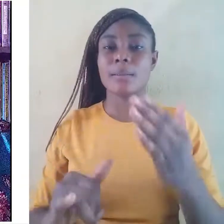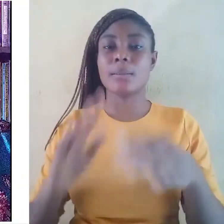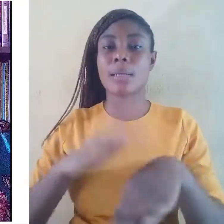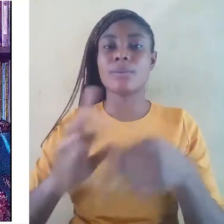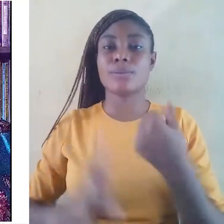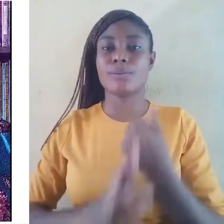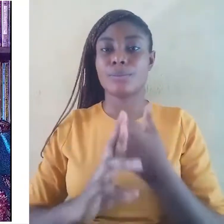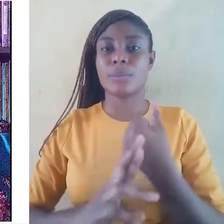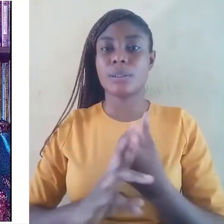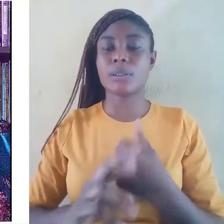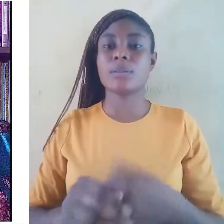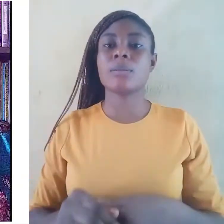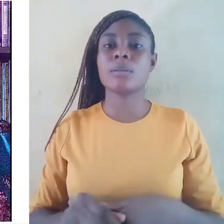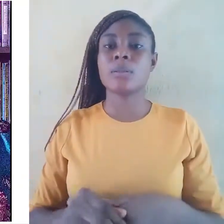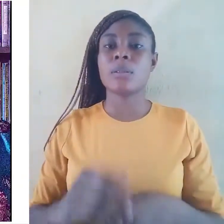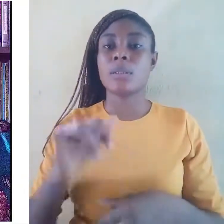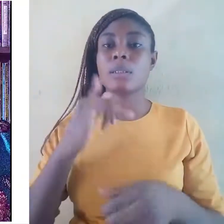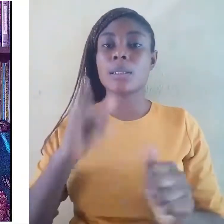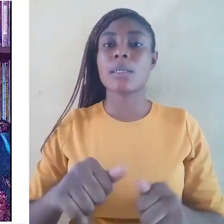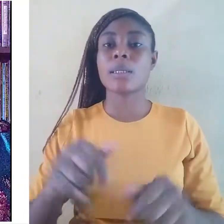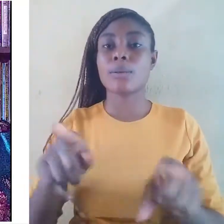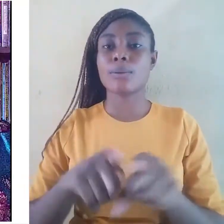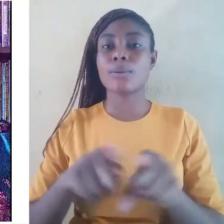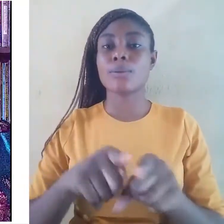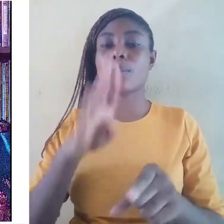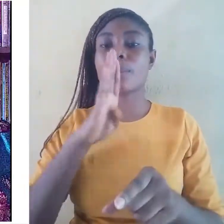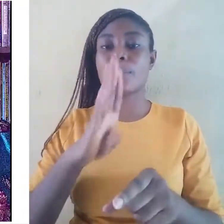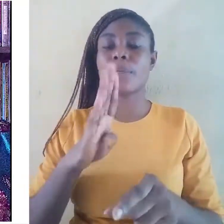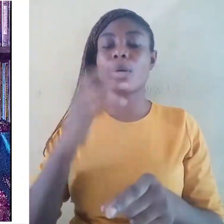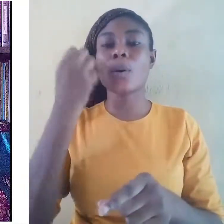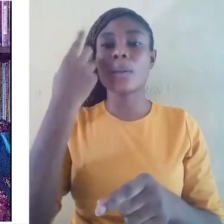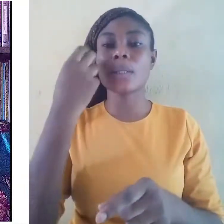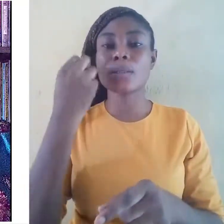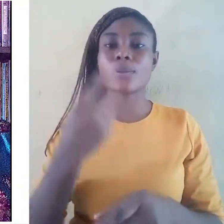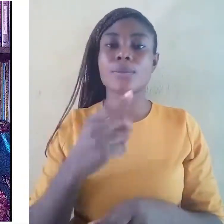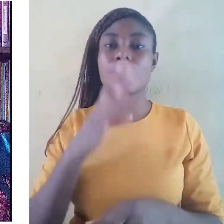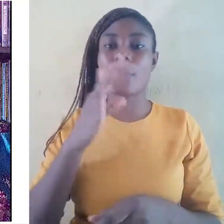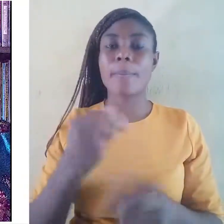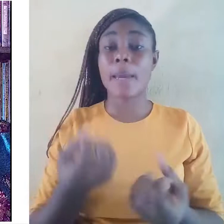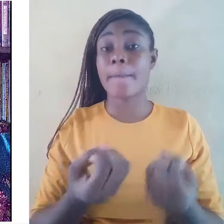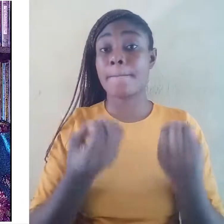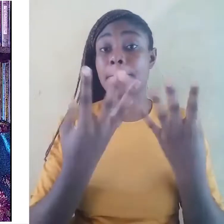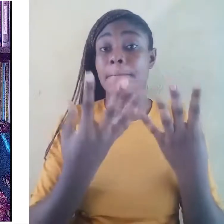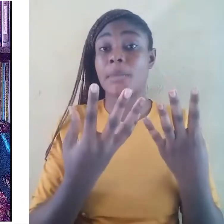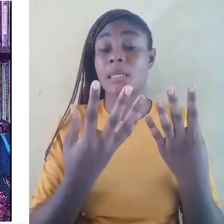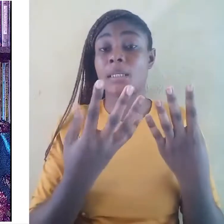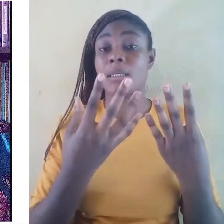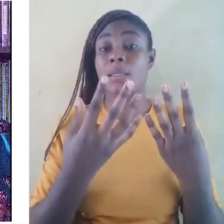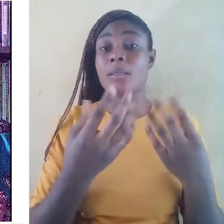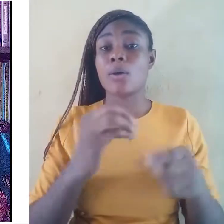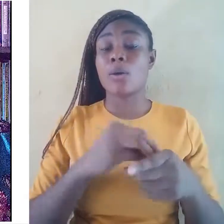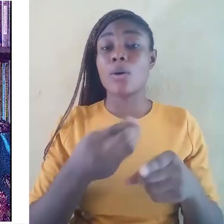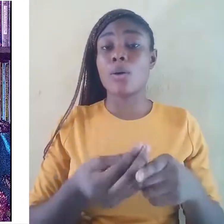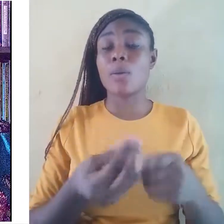They can be easily assimilated by the majority language or lingua franca they are in contact